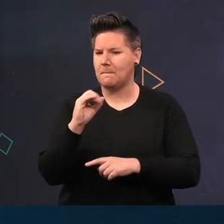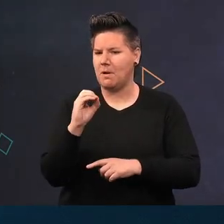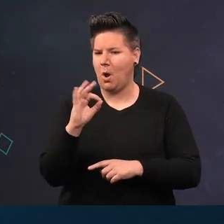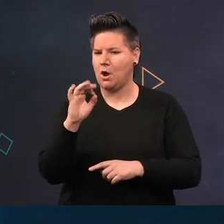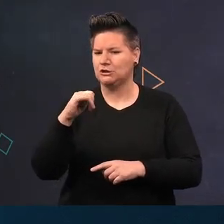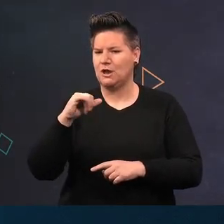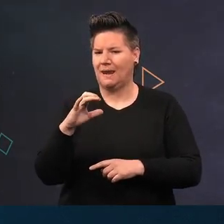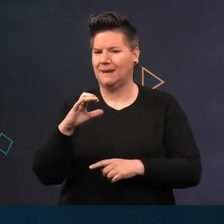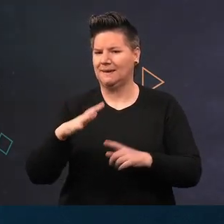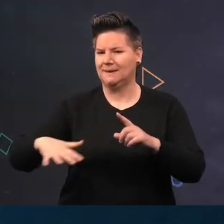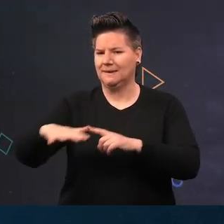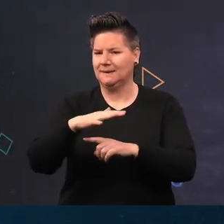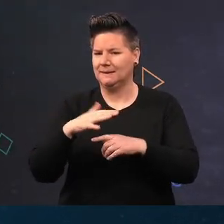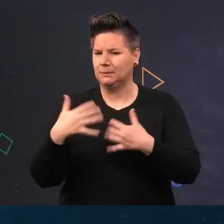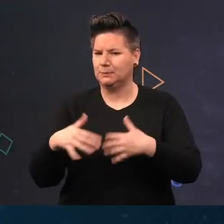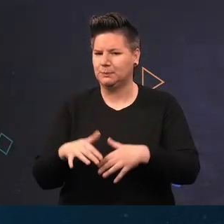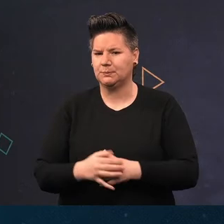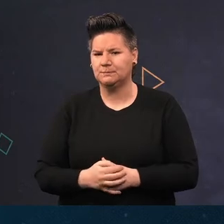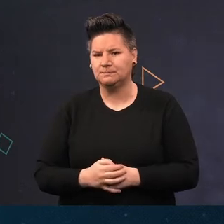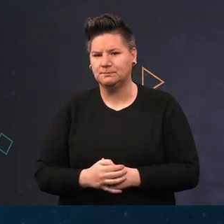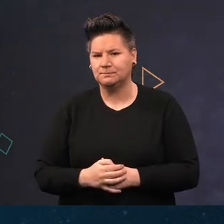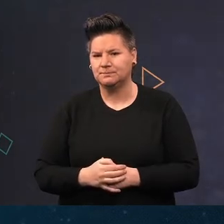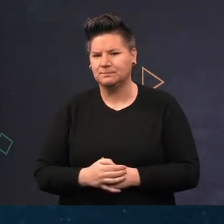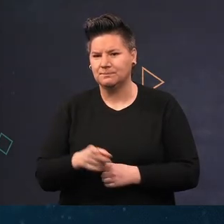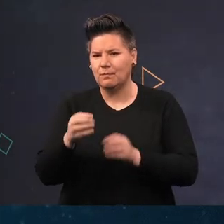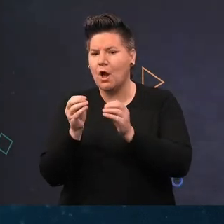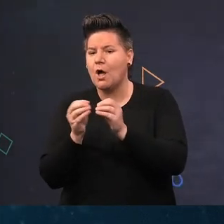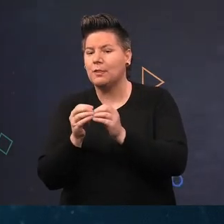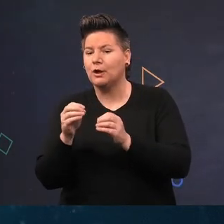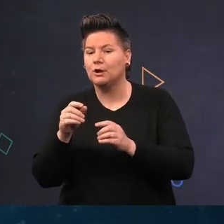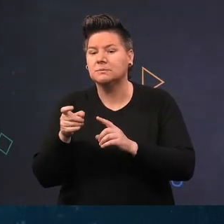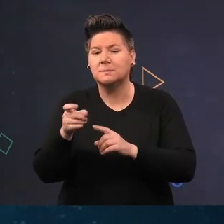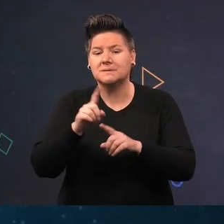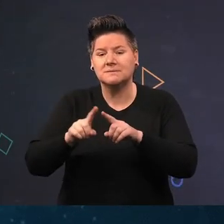Those biogenic reefs allow attachment of other species and the gaps in between